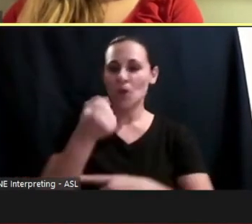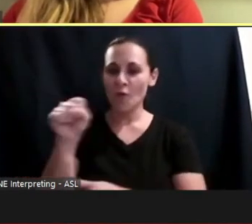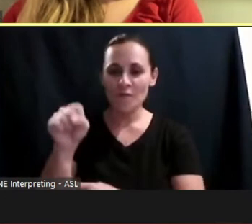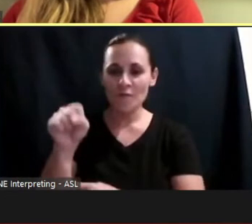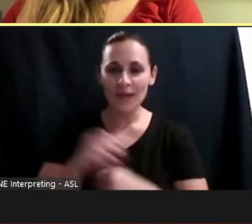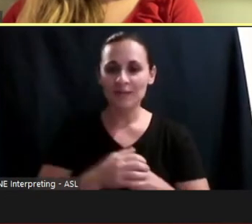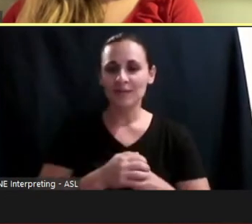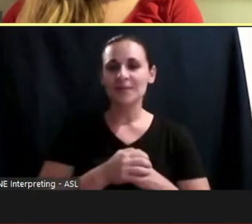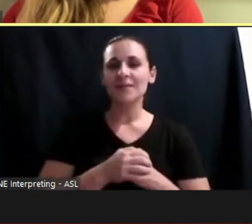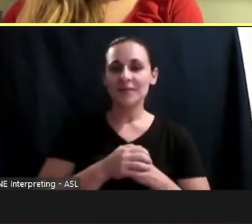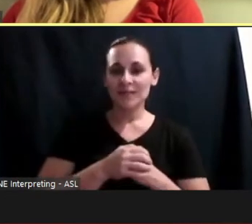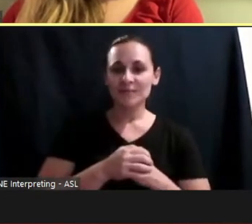even exist. >>DR. DROST: